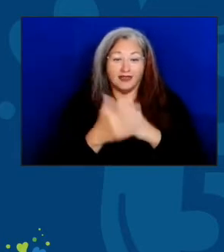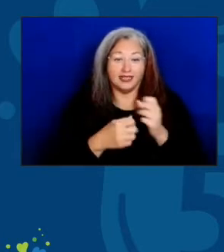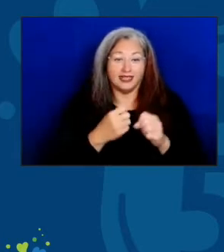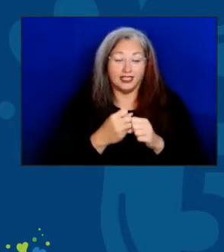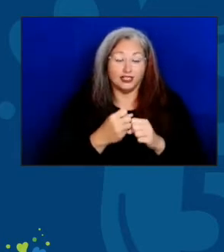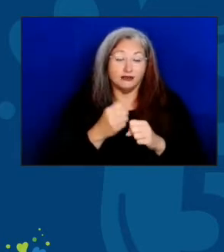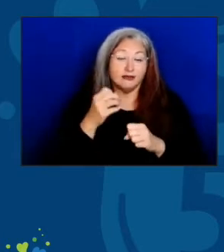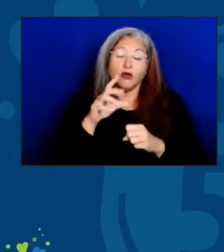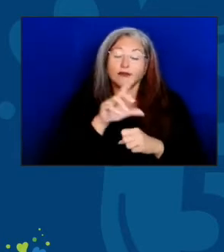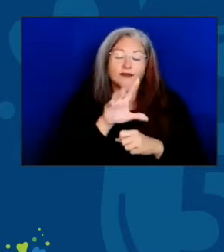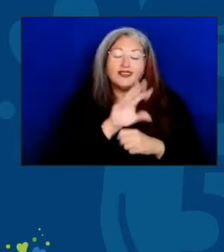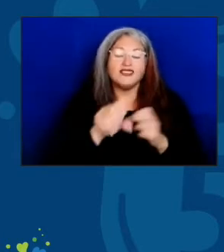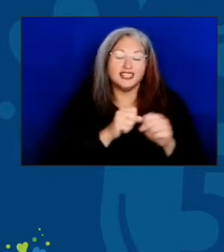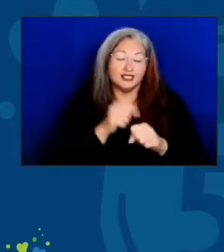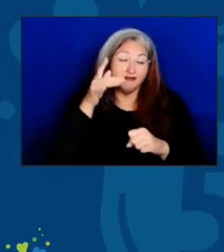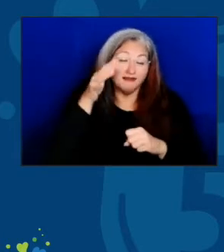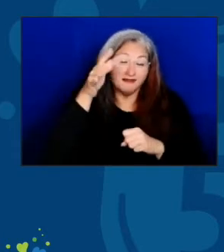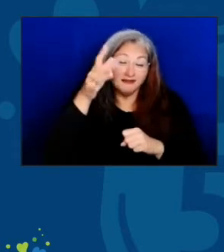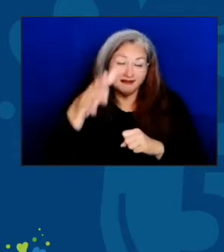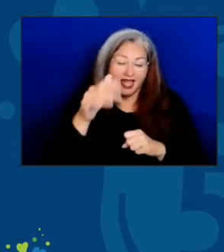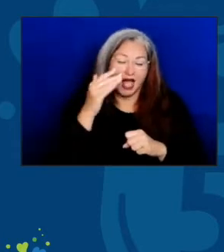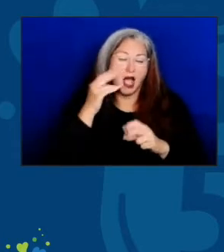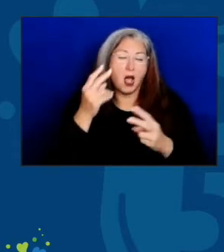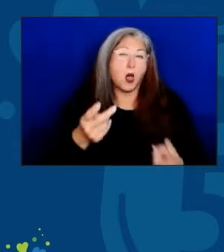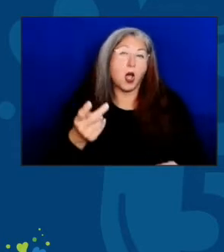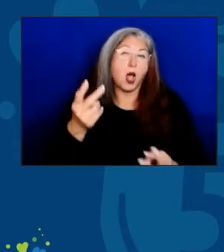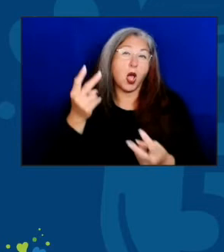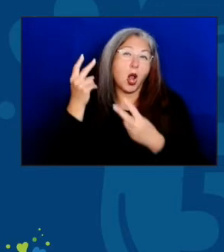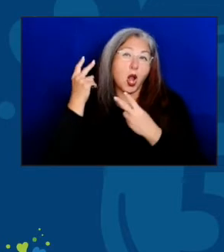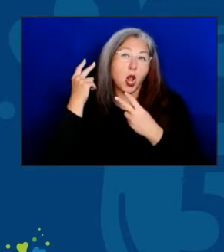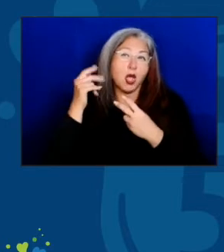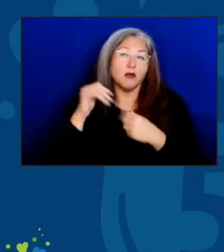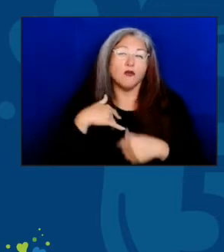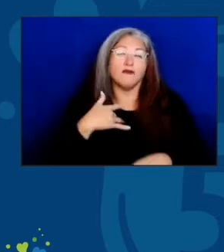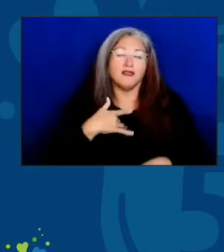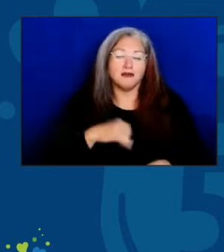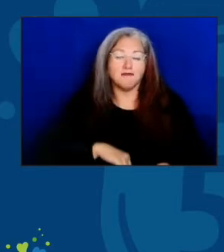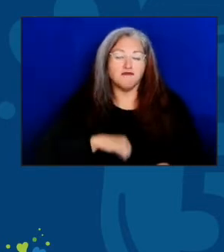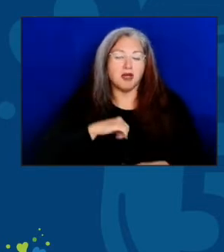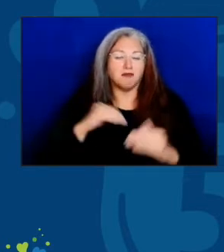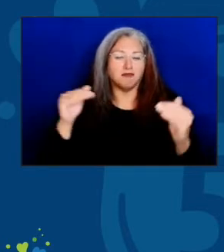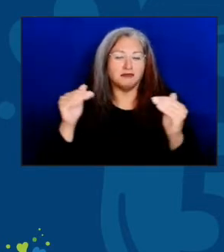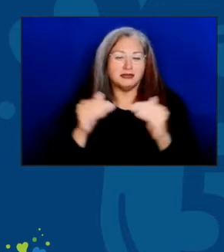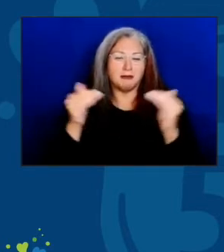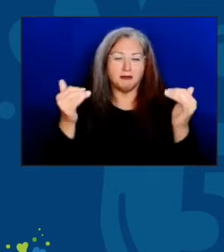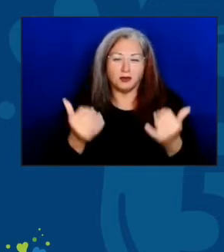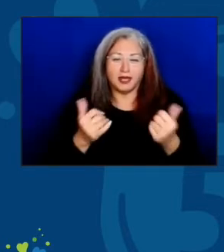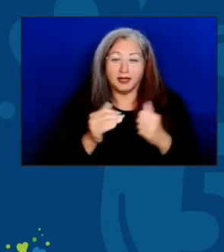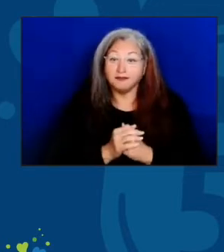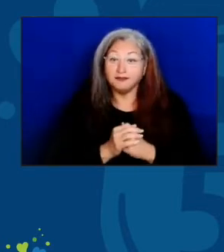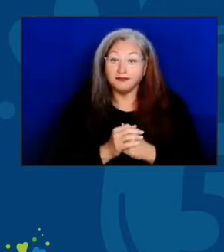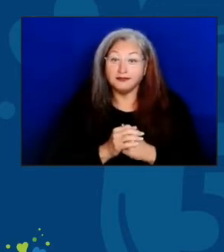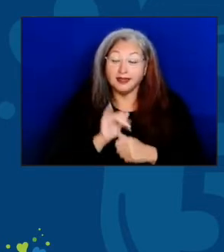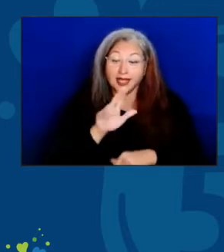that we'll look back on this program with the same pride we feel today. The National Senior Nutrition Program